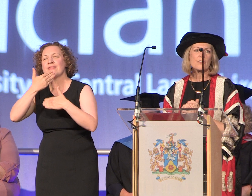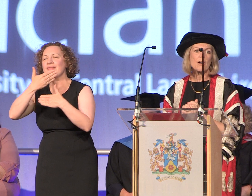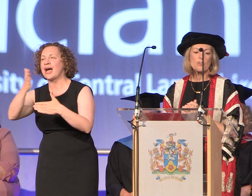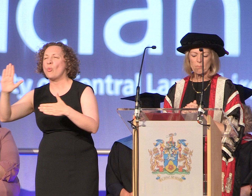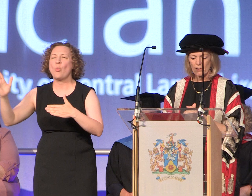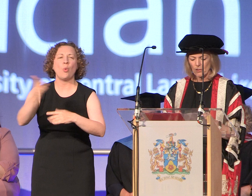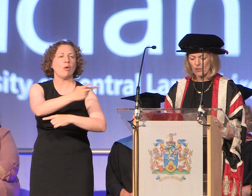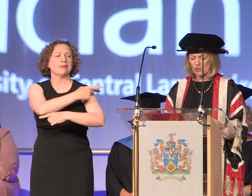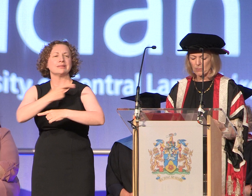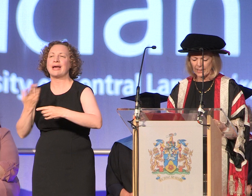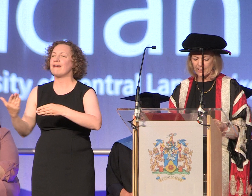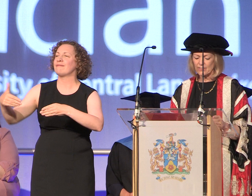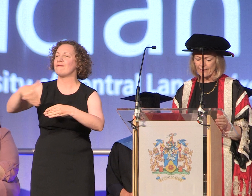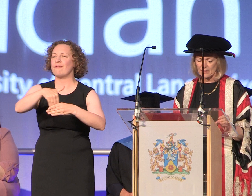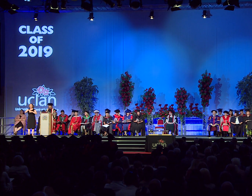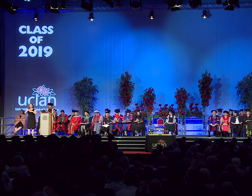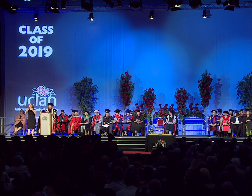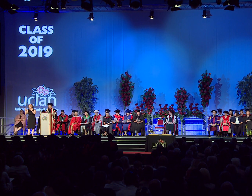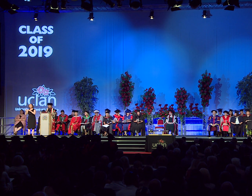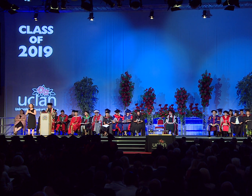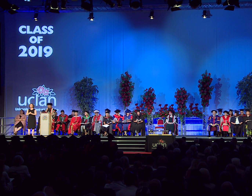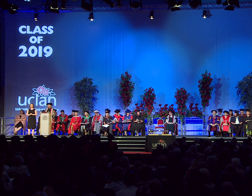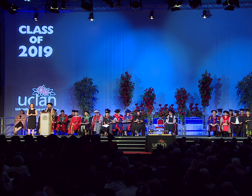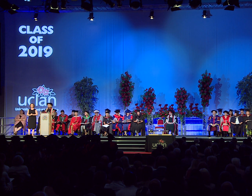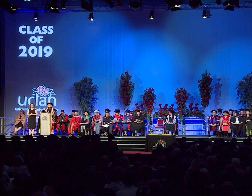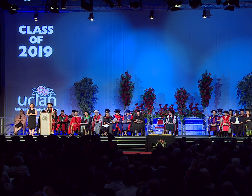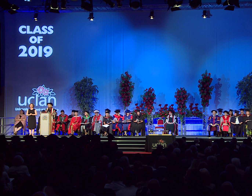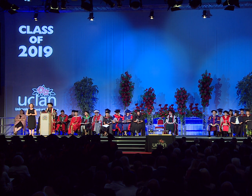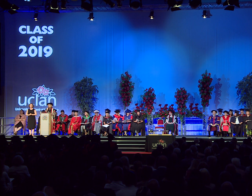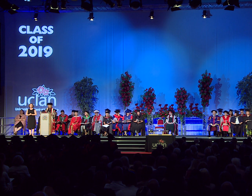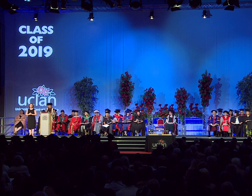staff who've been involved in bringing it together and it's very important